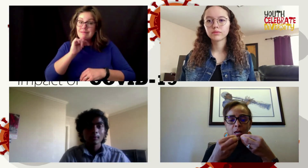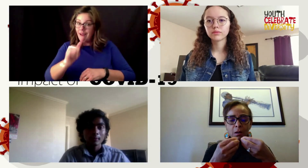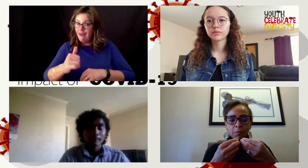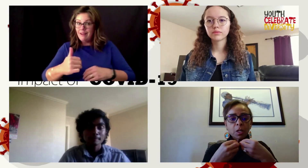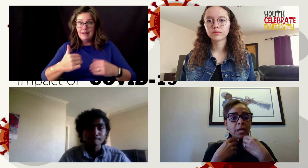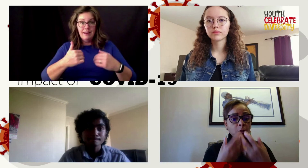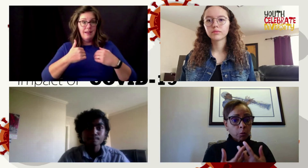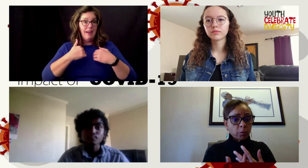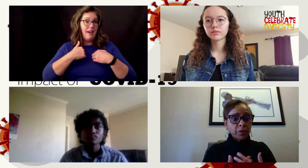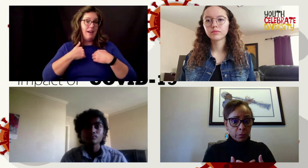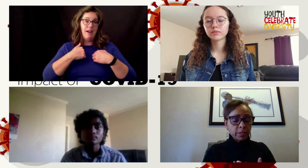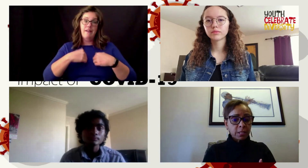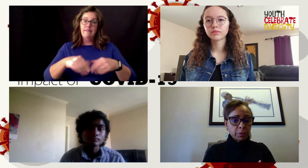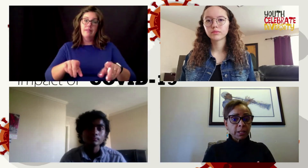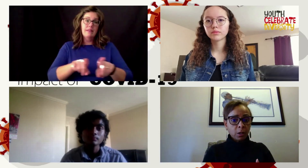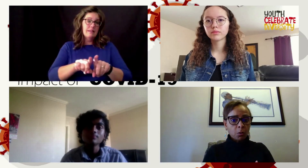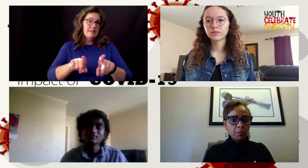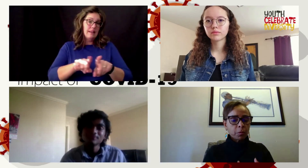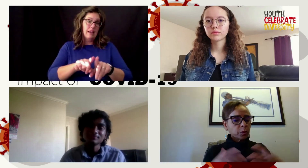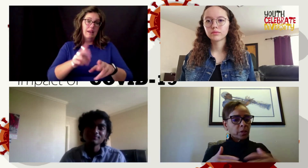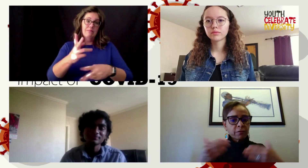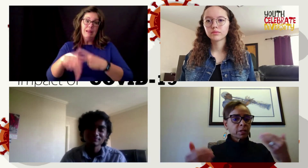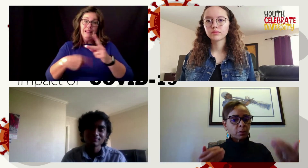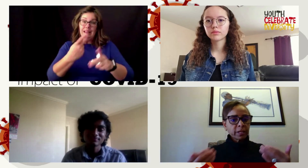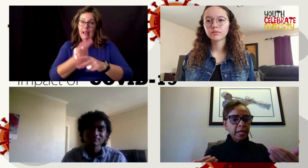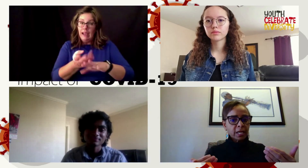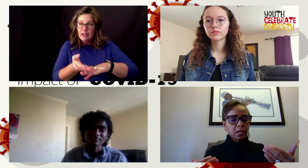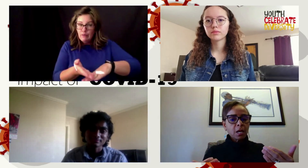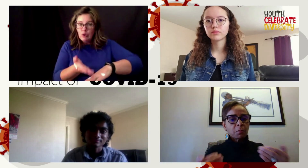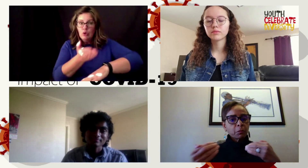um kind of growth that we typically hold we're doing everything we can but really